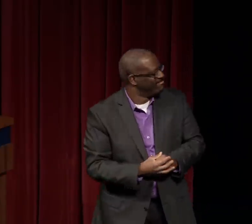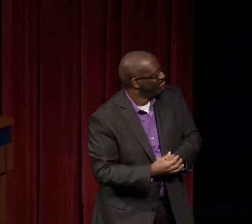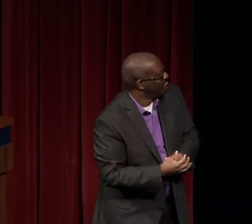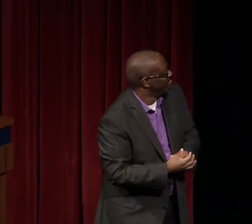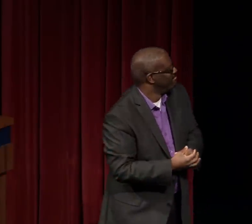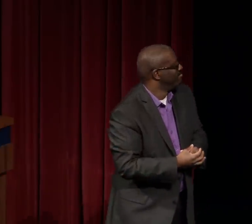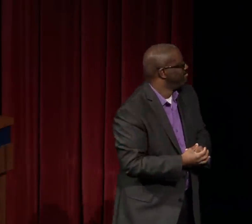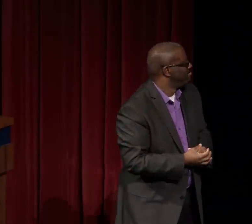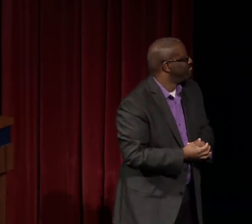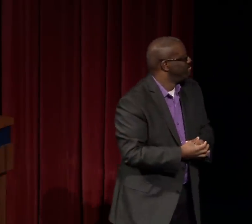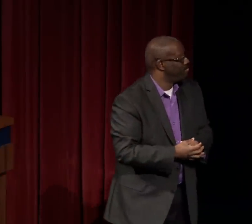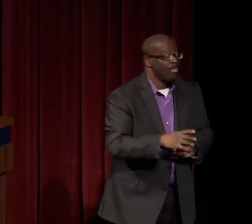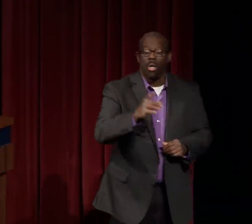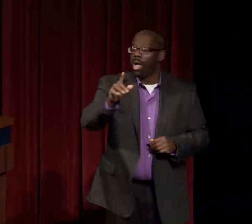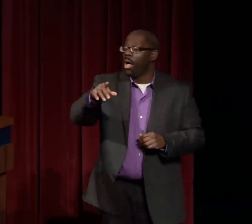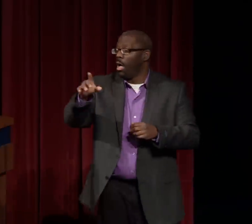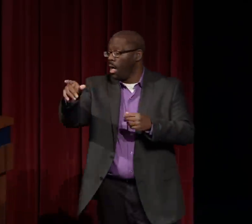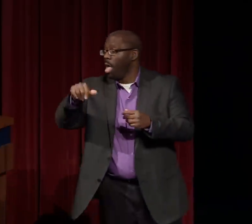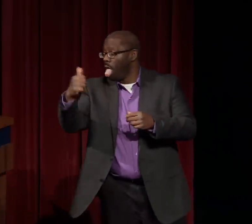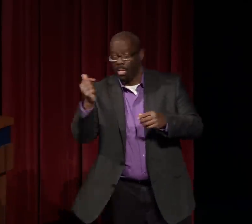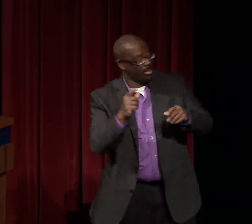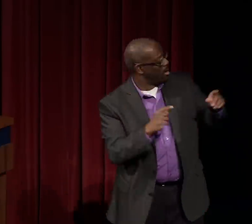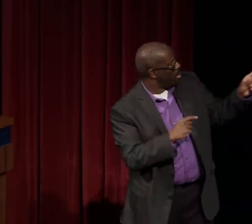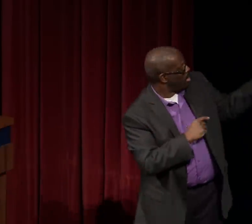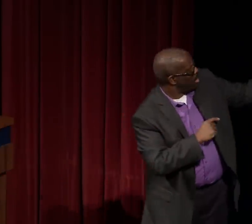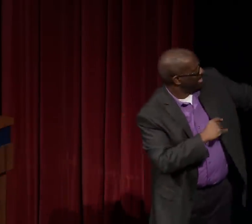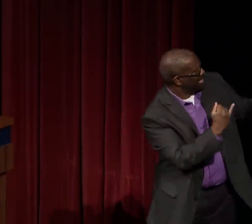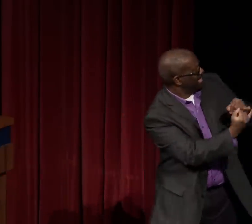Clearly we don't have enough. Clearly we need more.